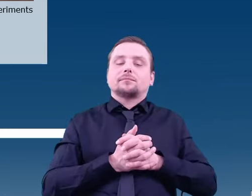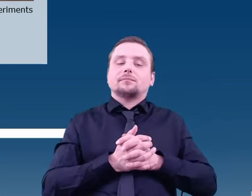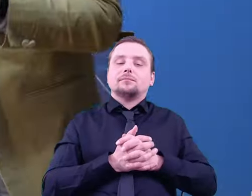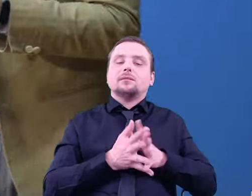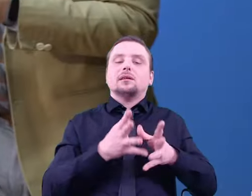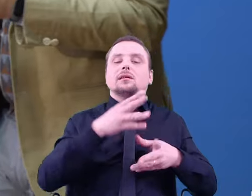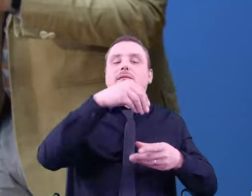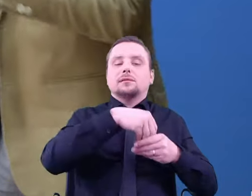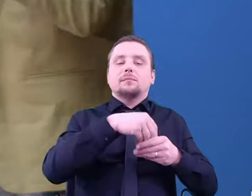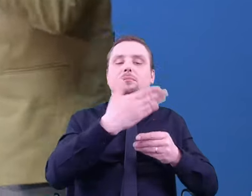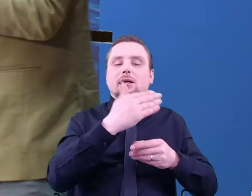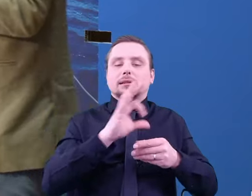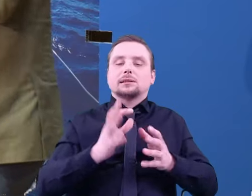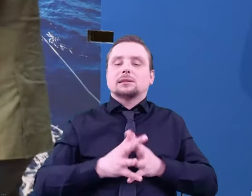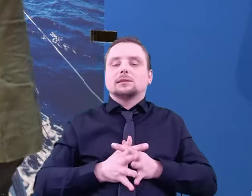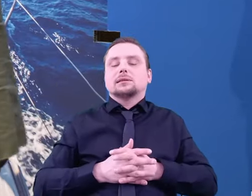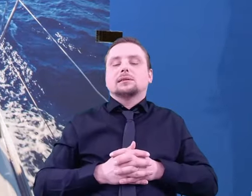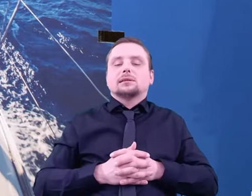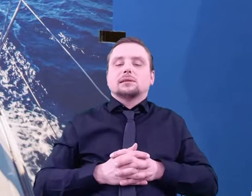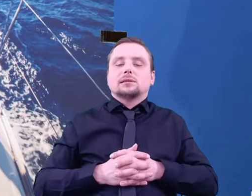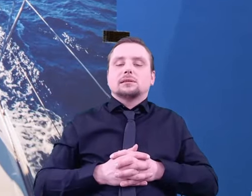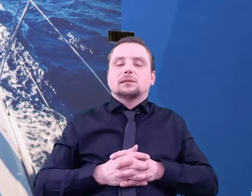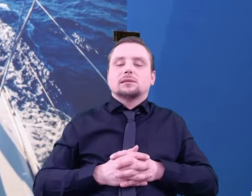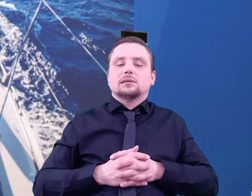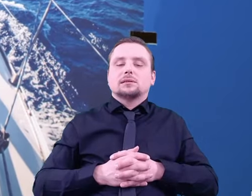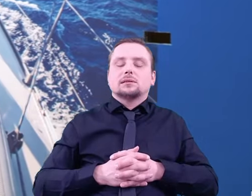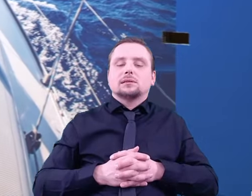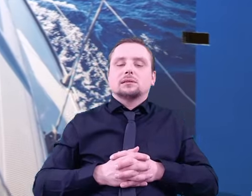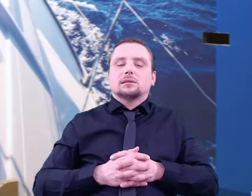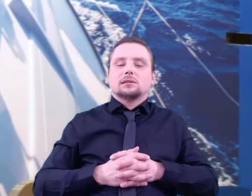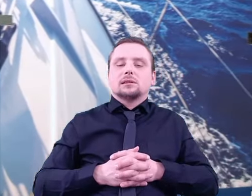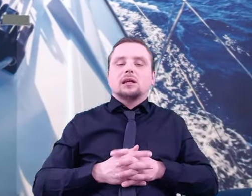I have put an asterisk here, as the testing method, namely pyrolysis,